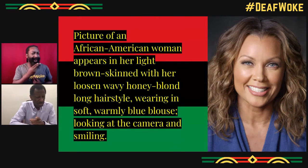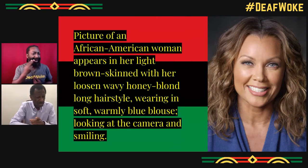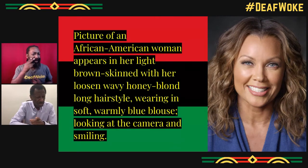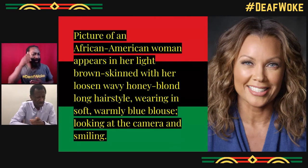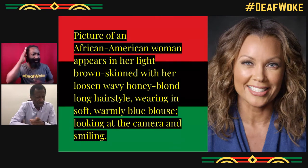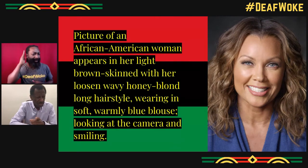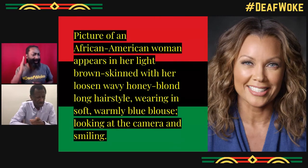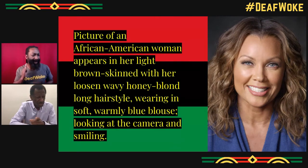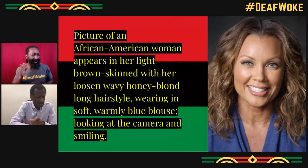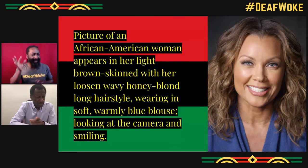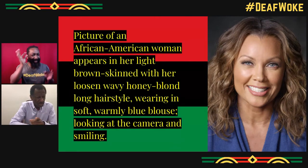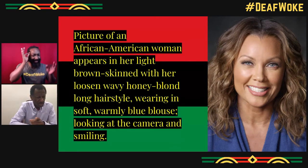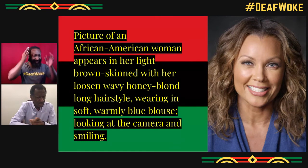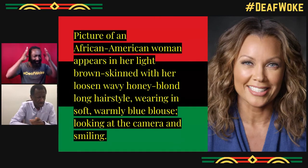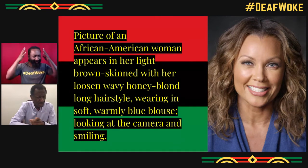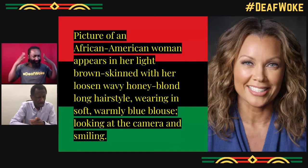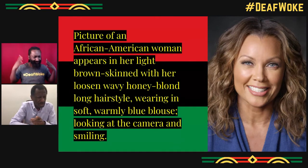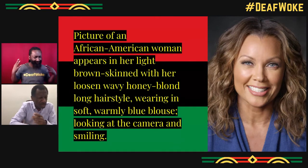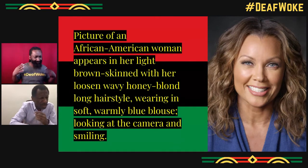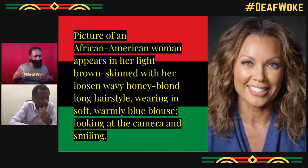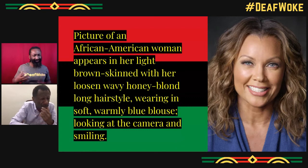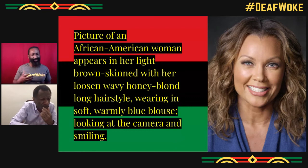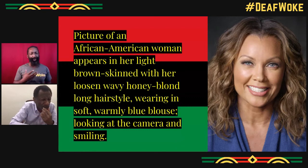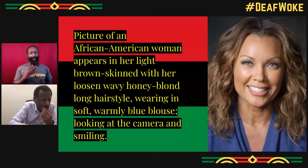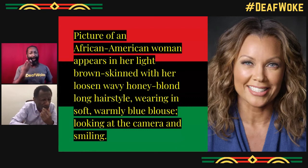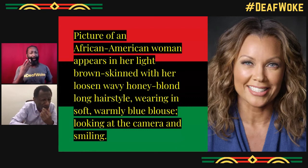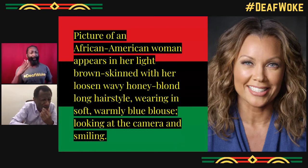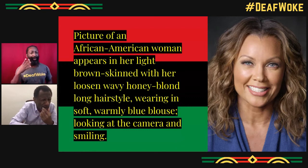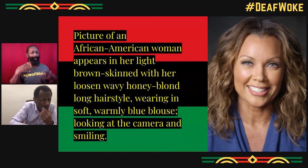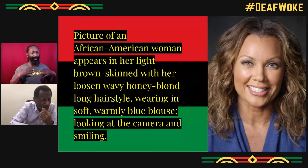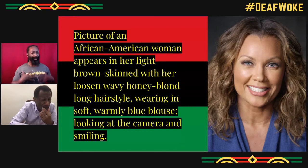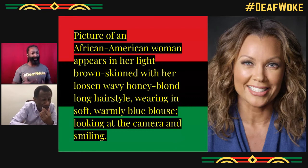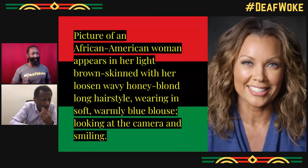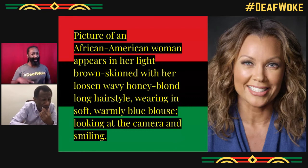Okay, so this is a picture of an African-American woman, appears in her light brown skin